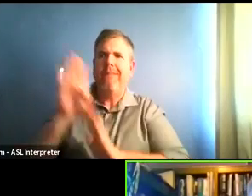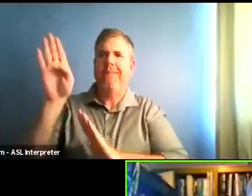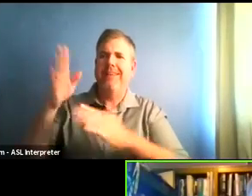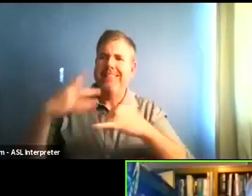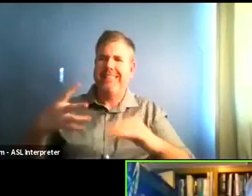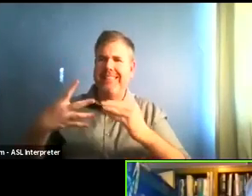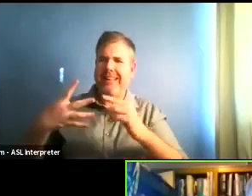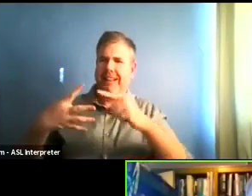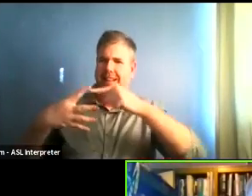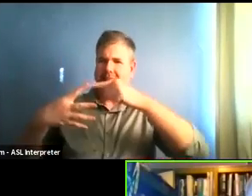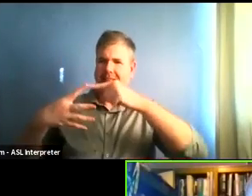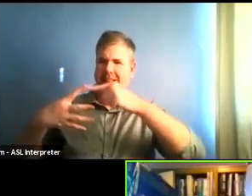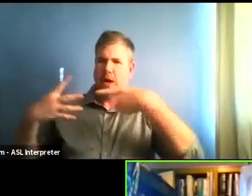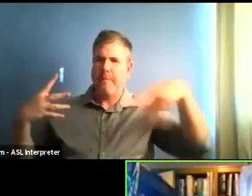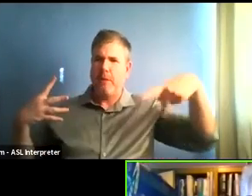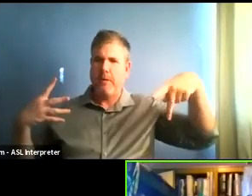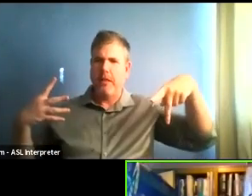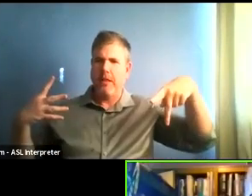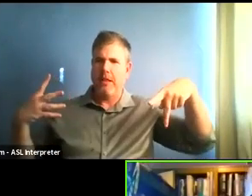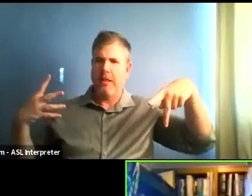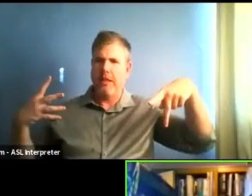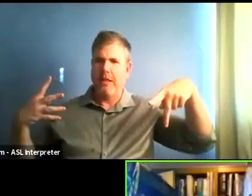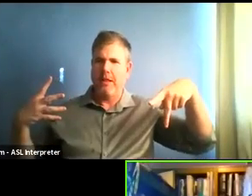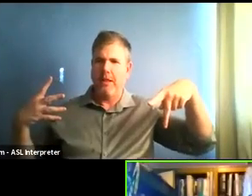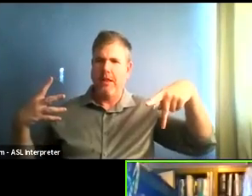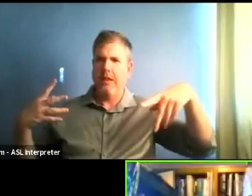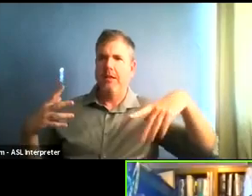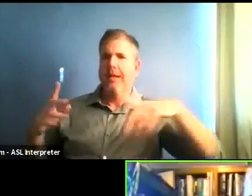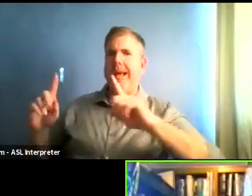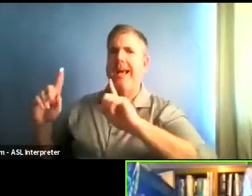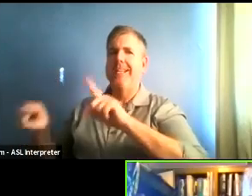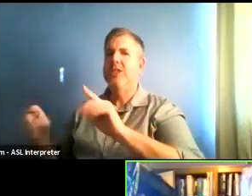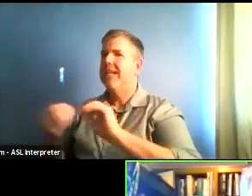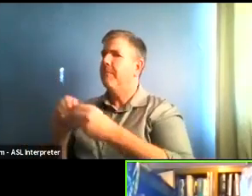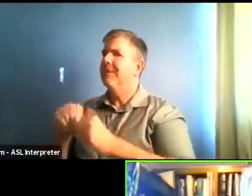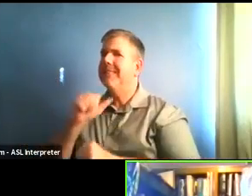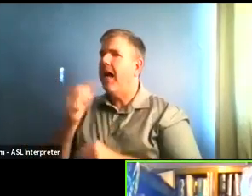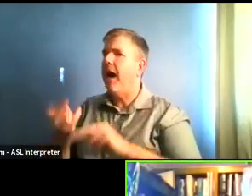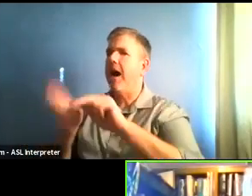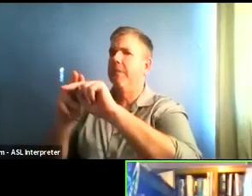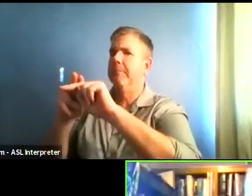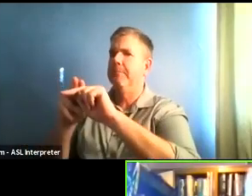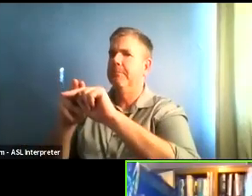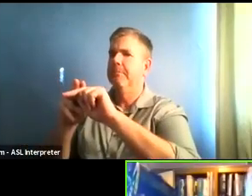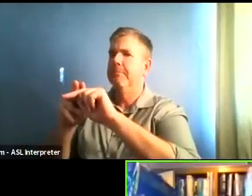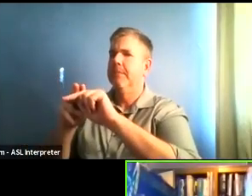But maybe you could explain why our numbers are different than the rest of the Bay Area.